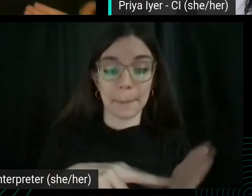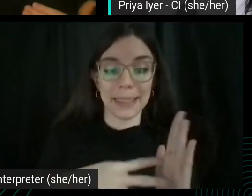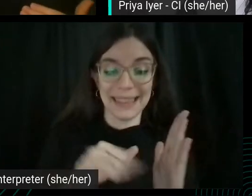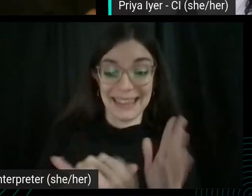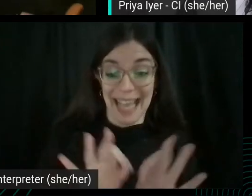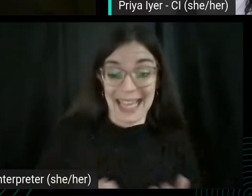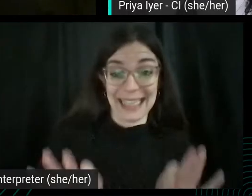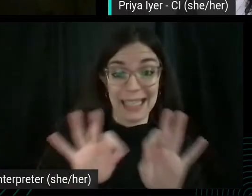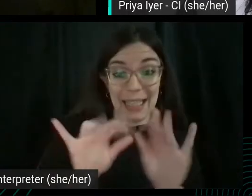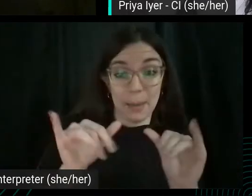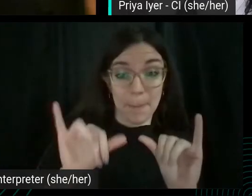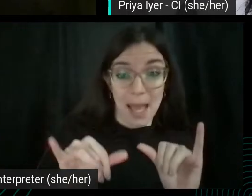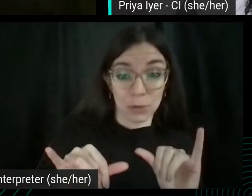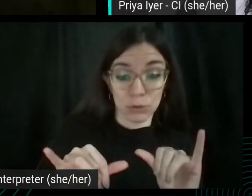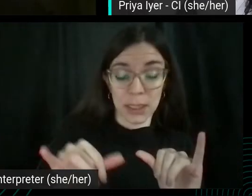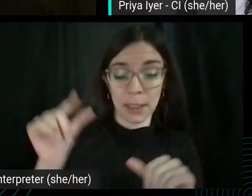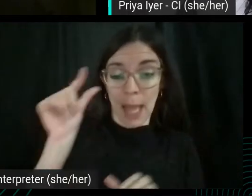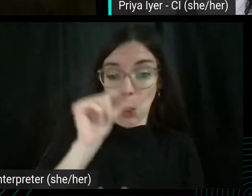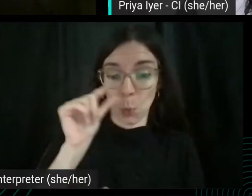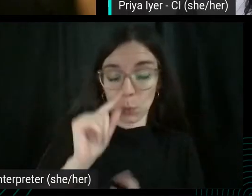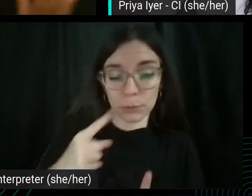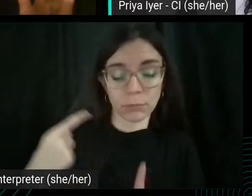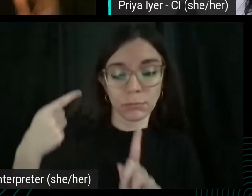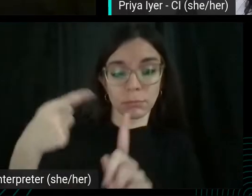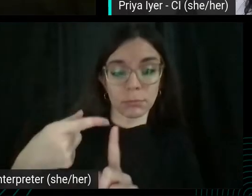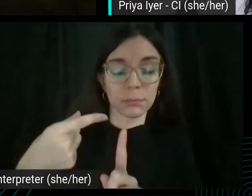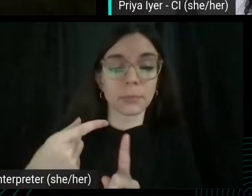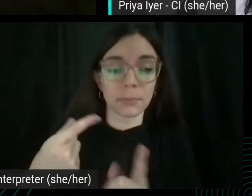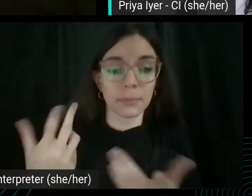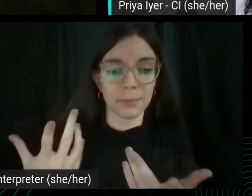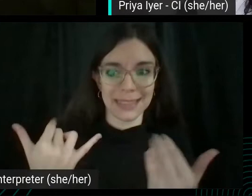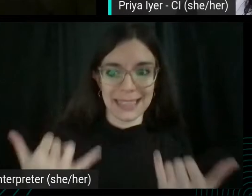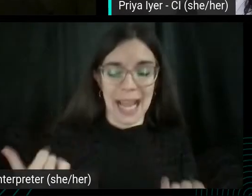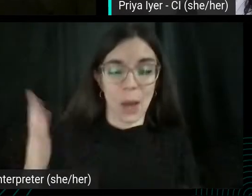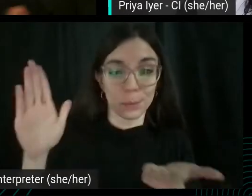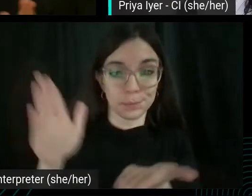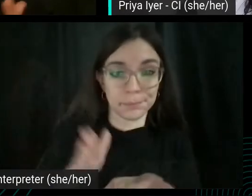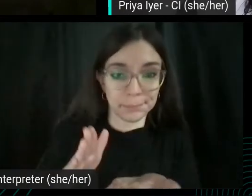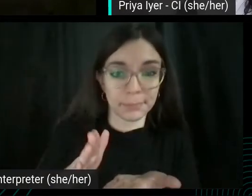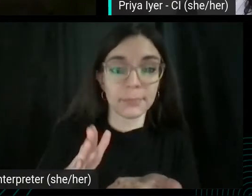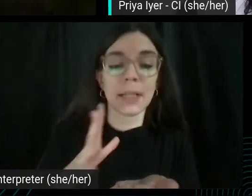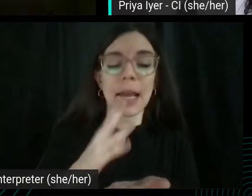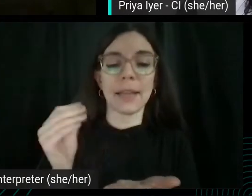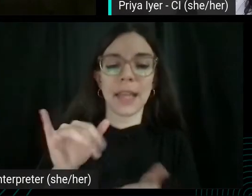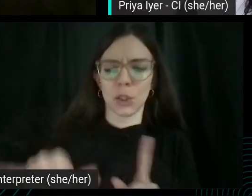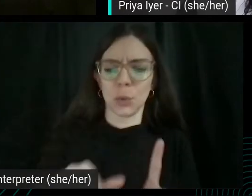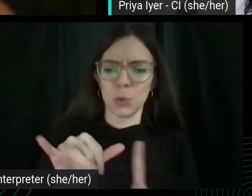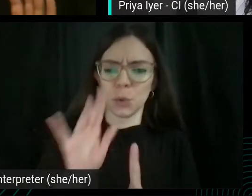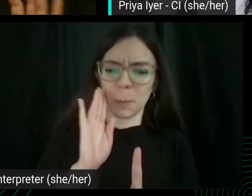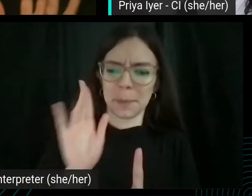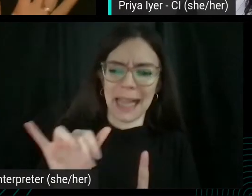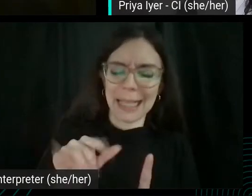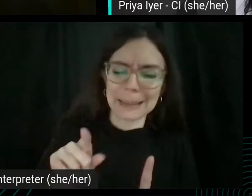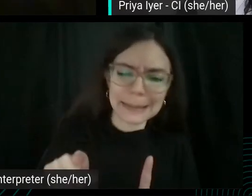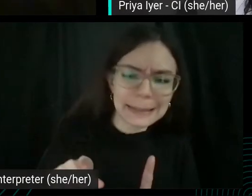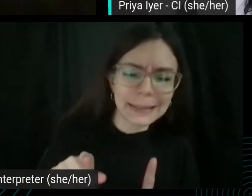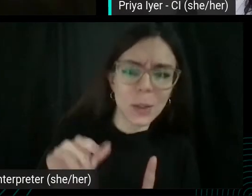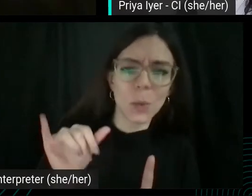That Google is optimizing towards is suddenly way shorter. So we will scan like YouTube gonna be like, mmm, not place your video